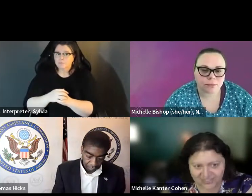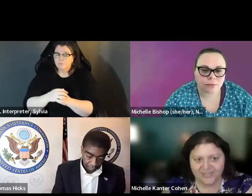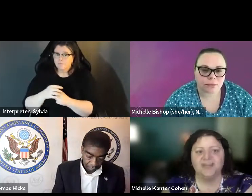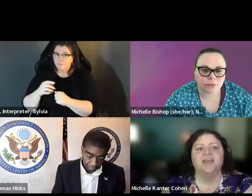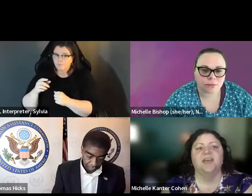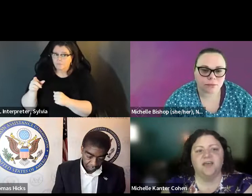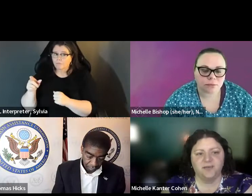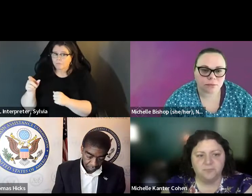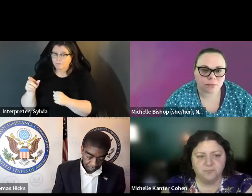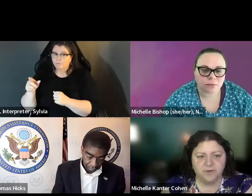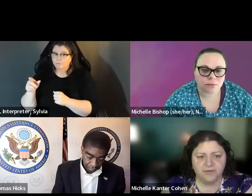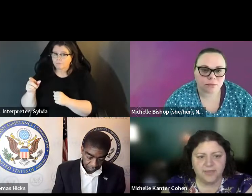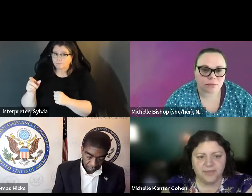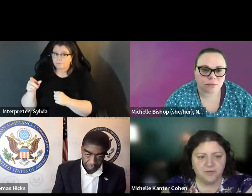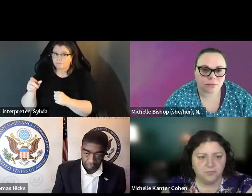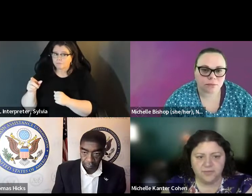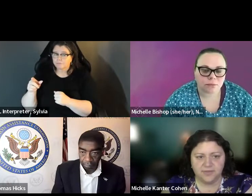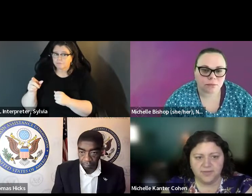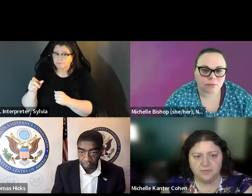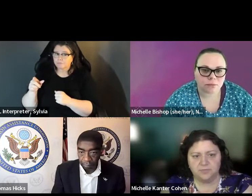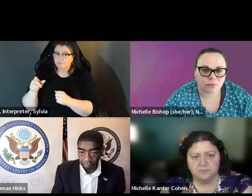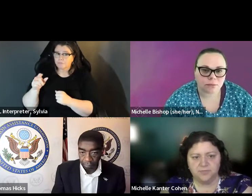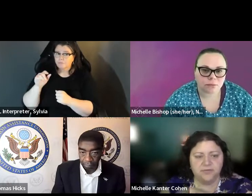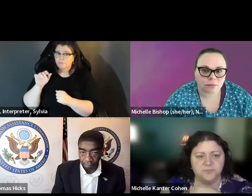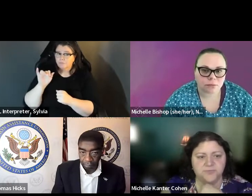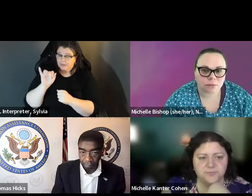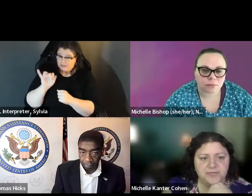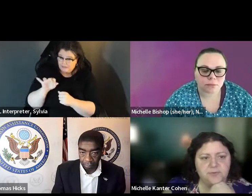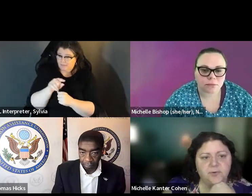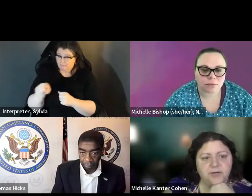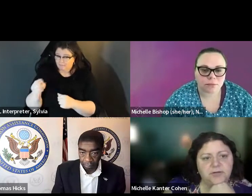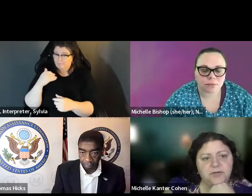And connects users of the website